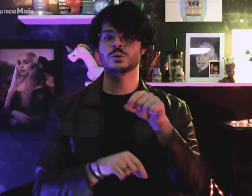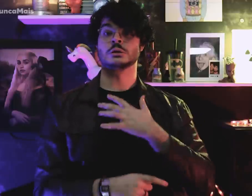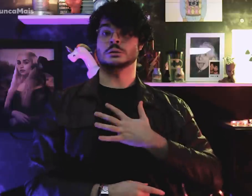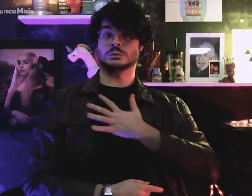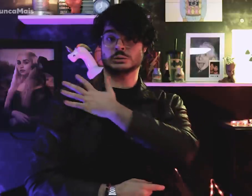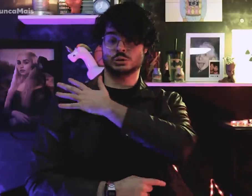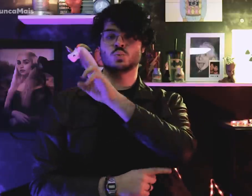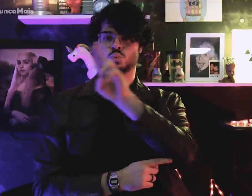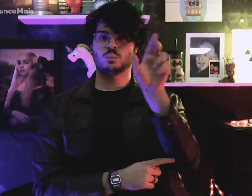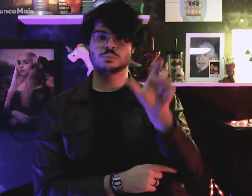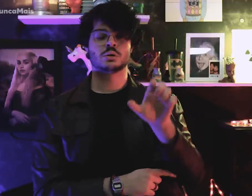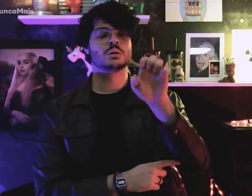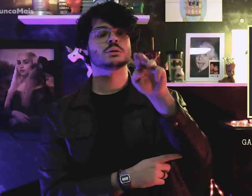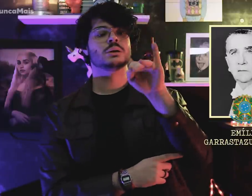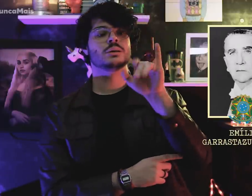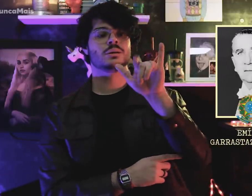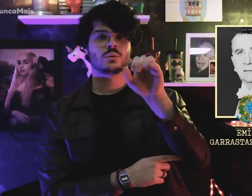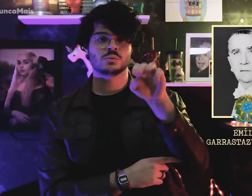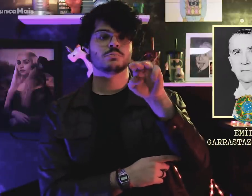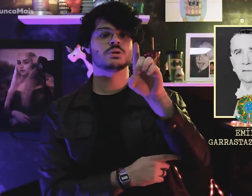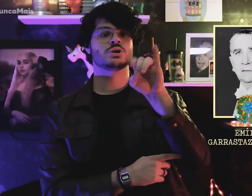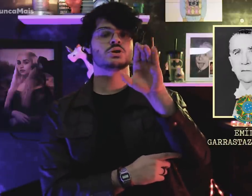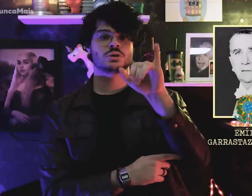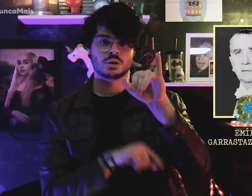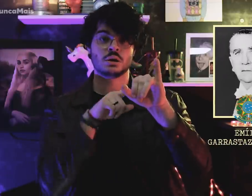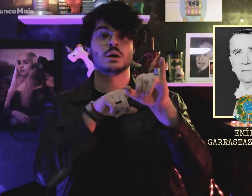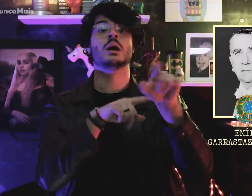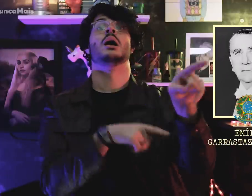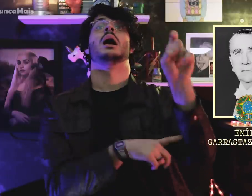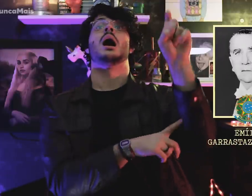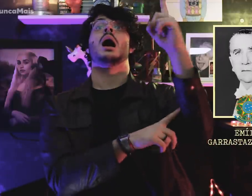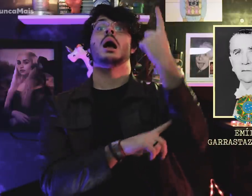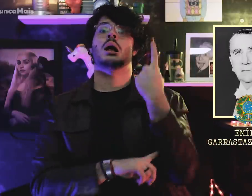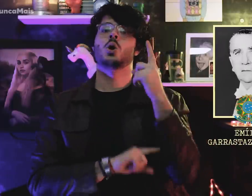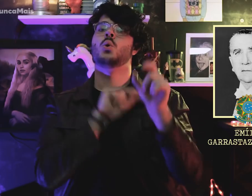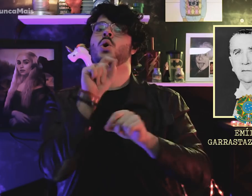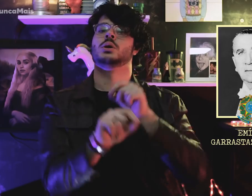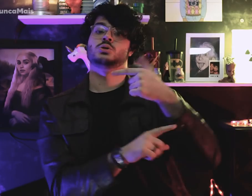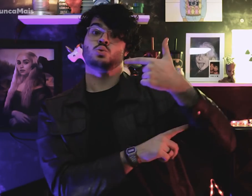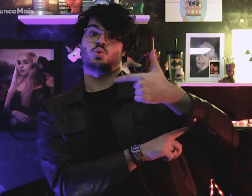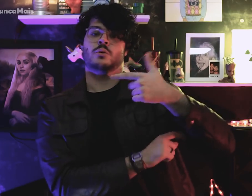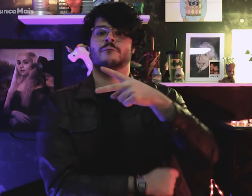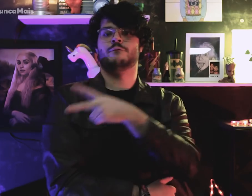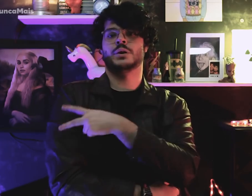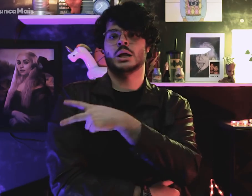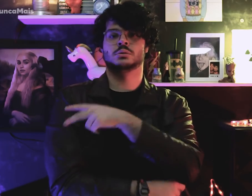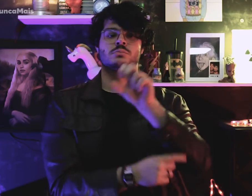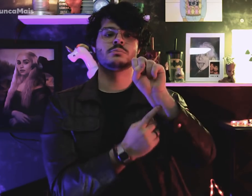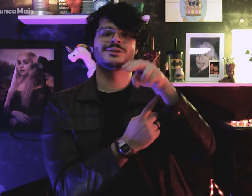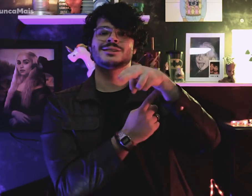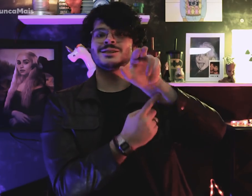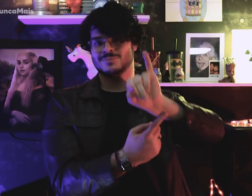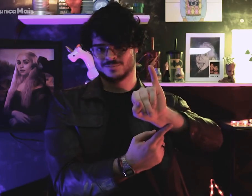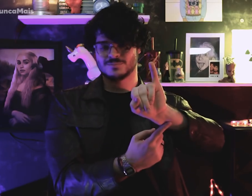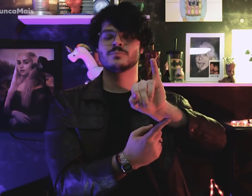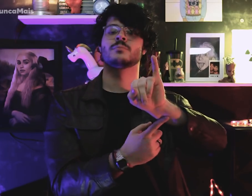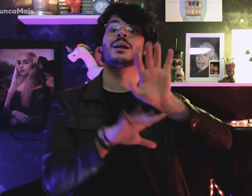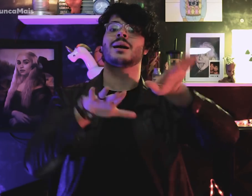General Emílio Garrastazu Médici (ARENA), who in the past was the second head of the SNI